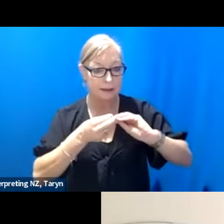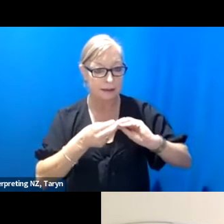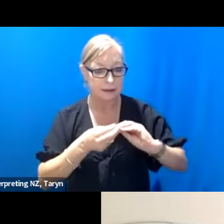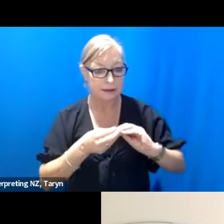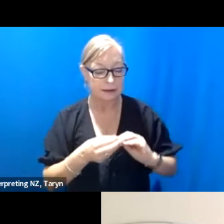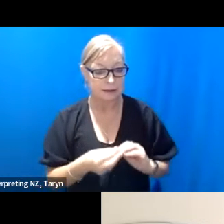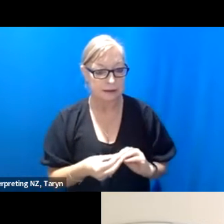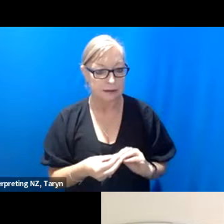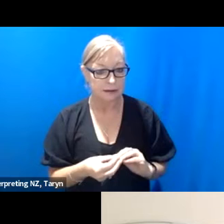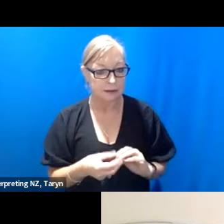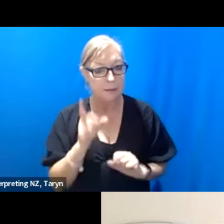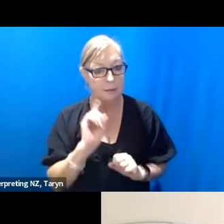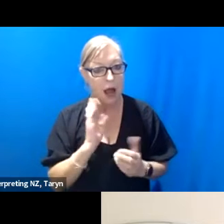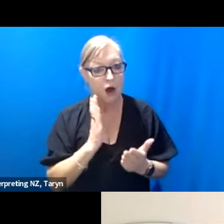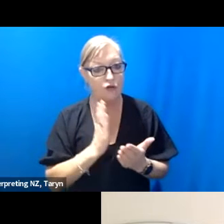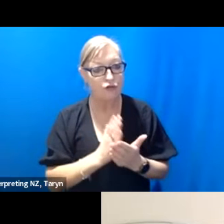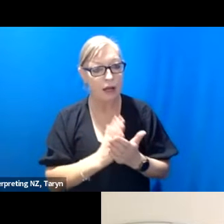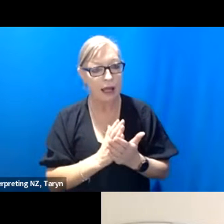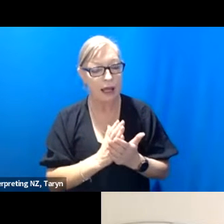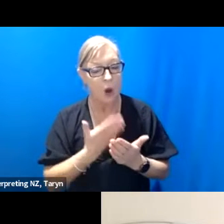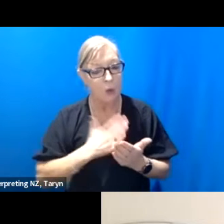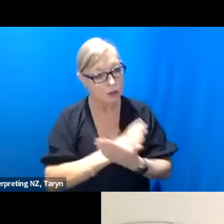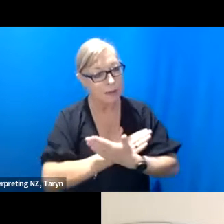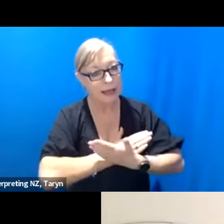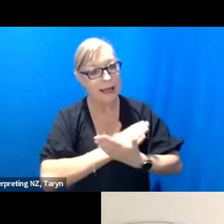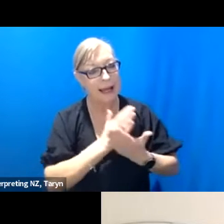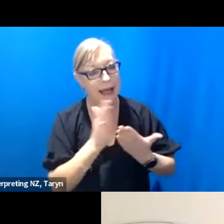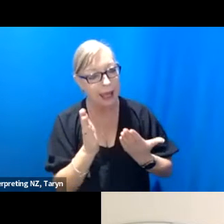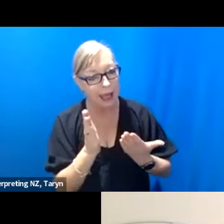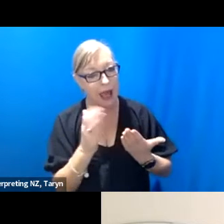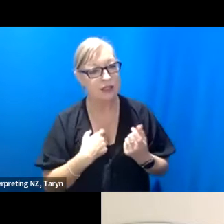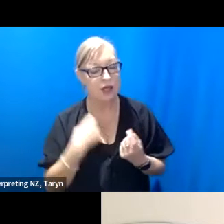be really clear, it's very much the thinking of a constellation of people and the experience of many